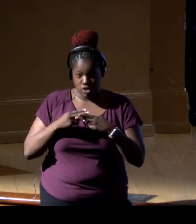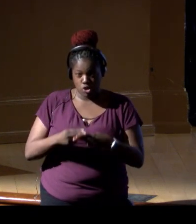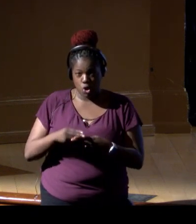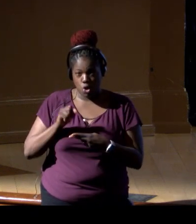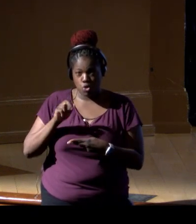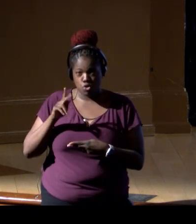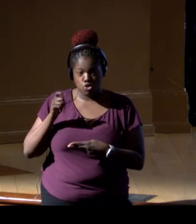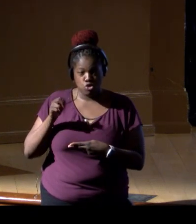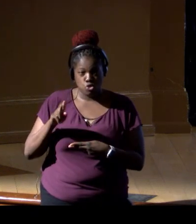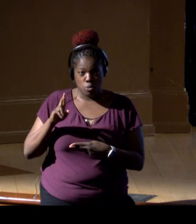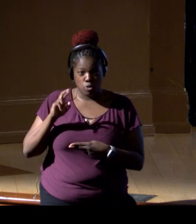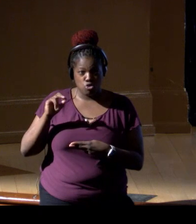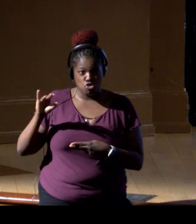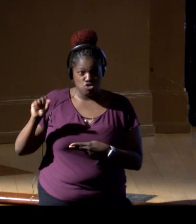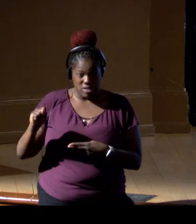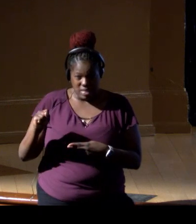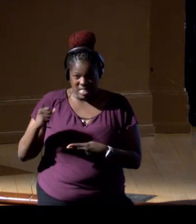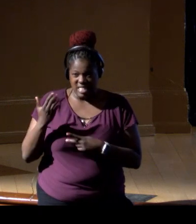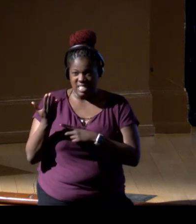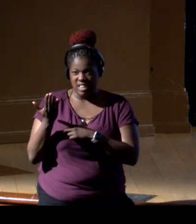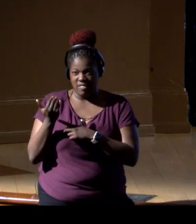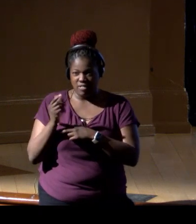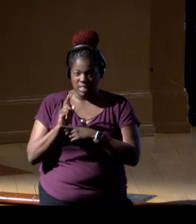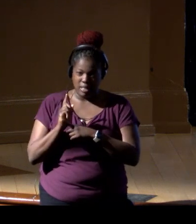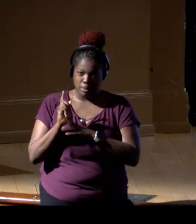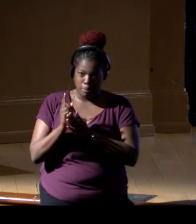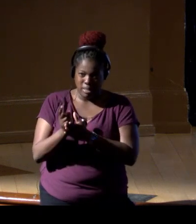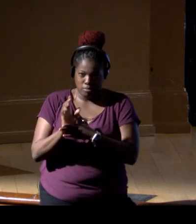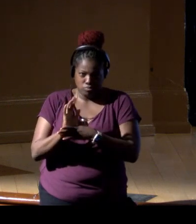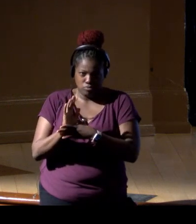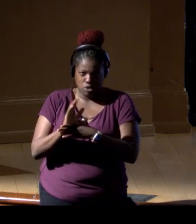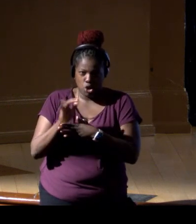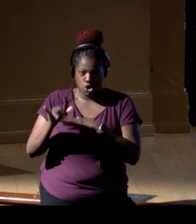There's also a 15-minute short on YouTube, "Super Reefs."